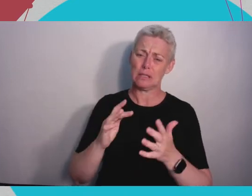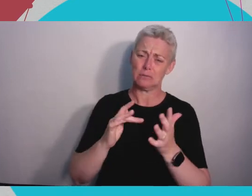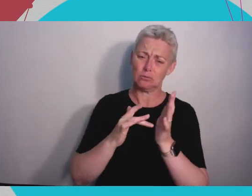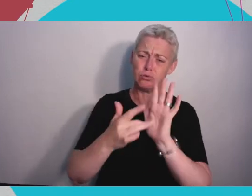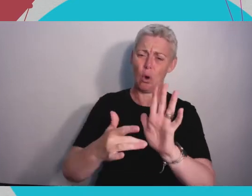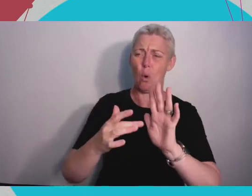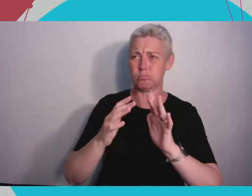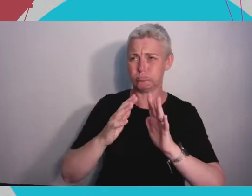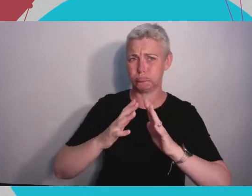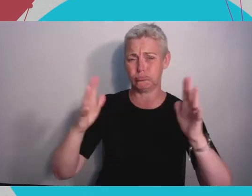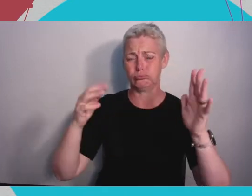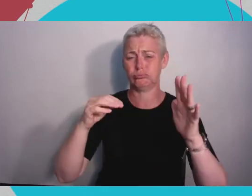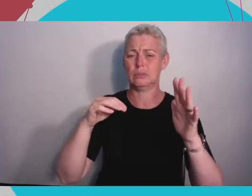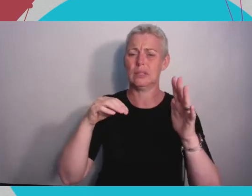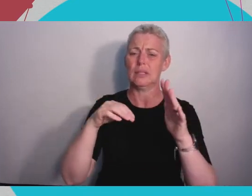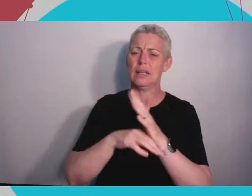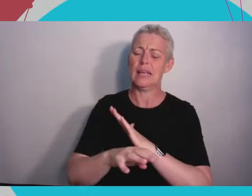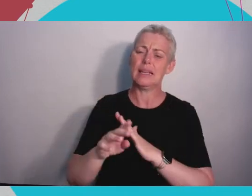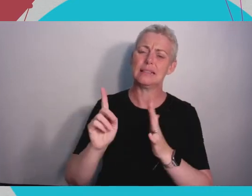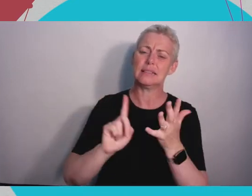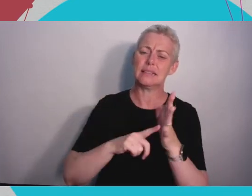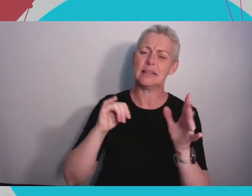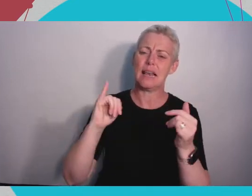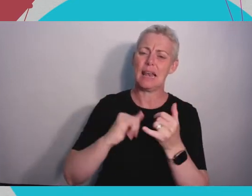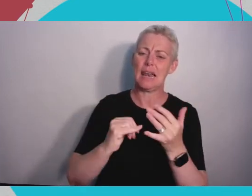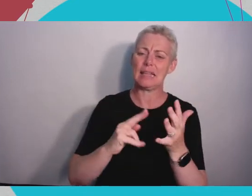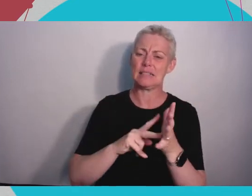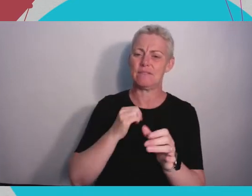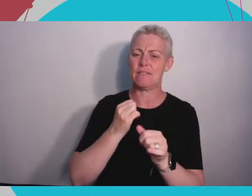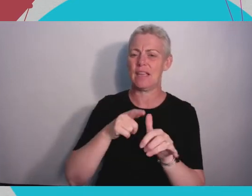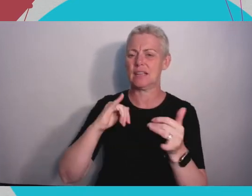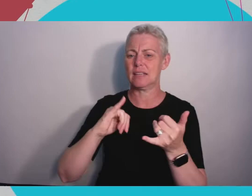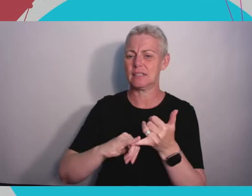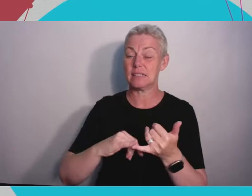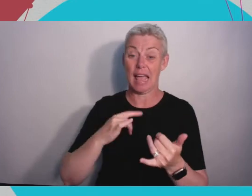electronics industry in the world. I knew nobody but beforehand I just started figuring